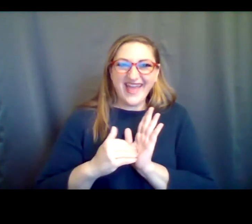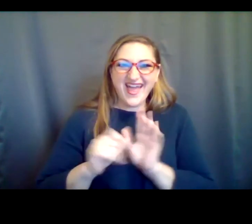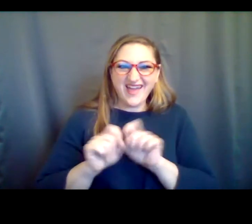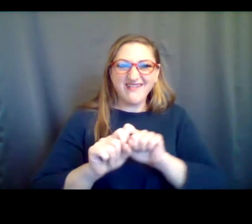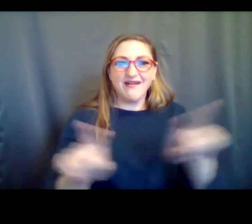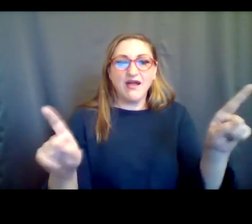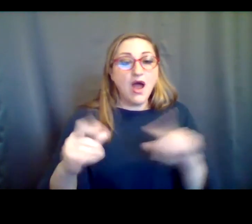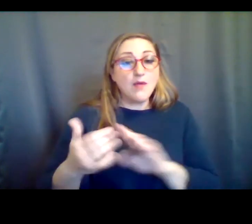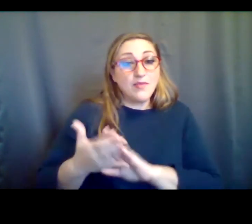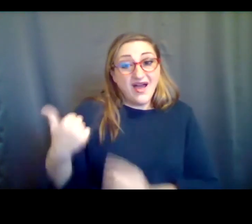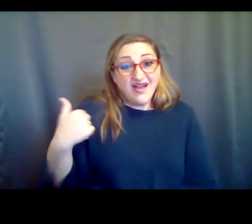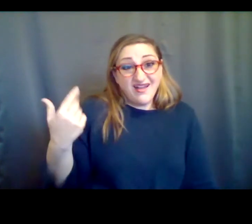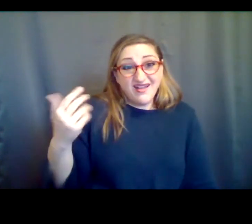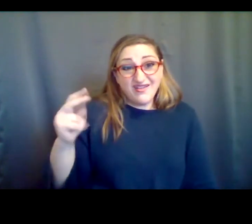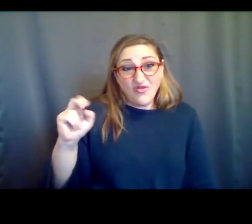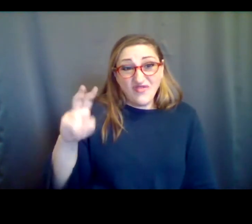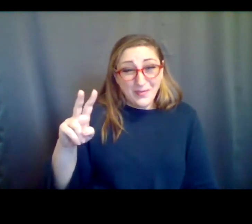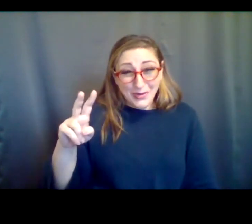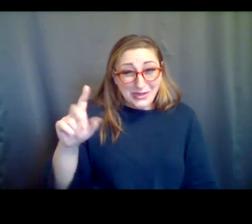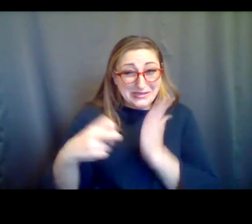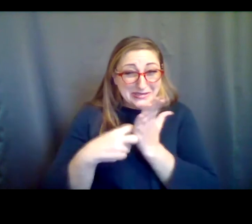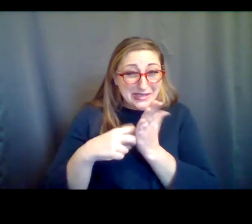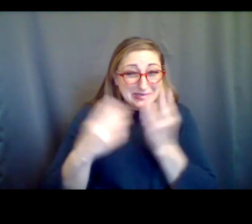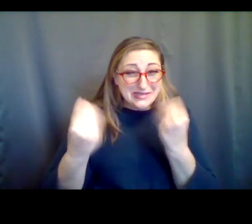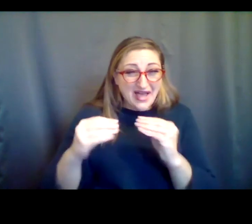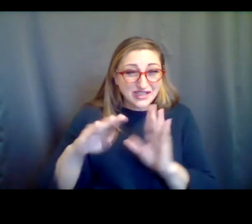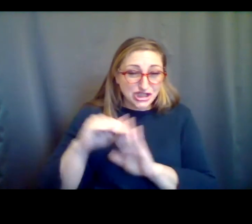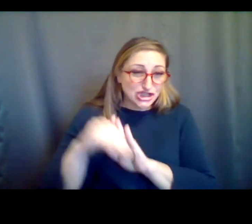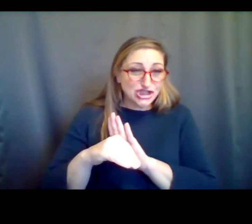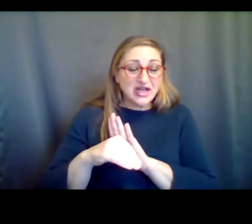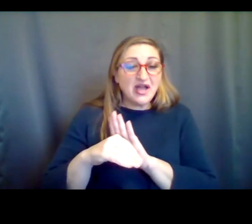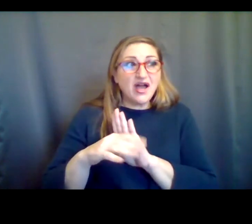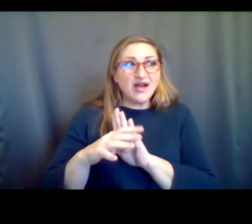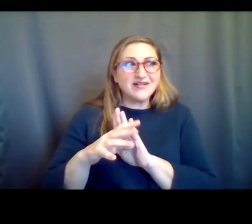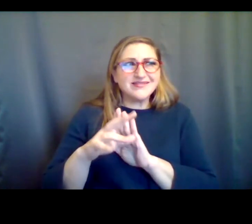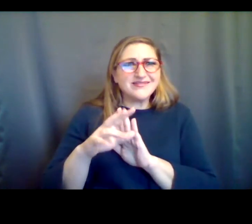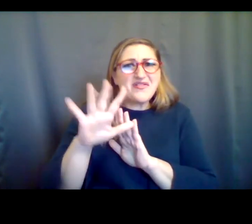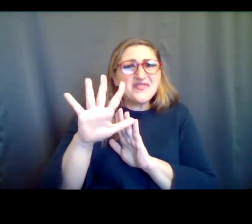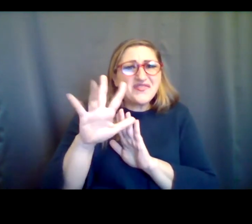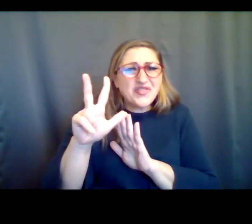in November, as of November ticket sales were down an average of 5 3% in comparison with 2019. So if